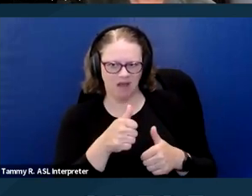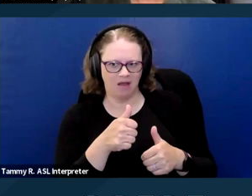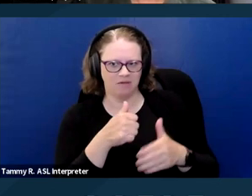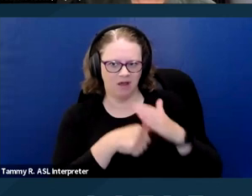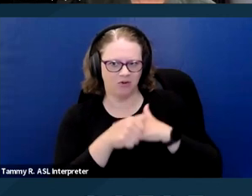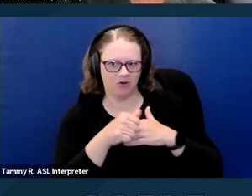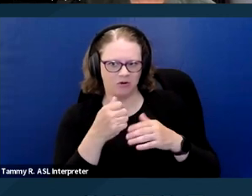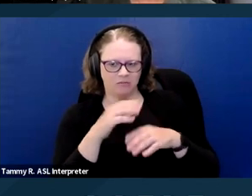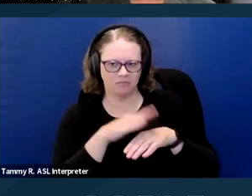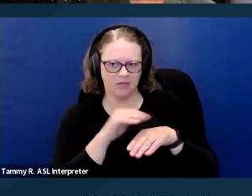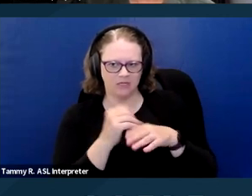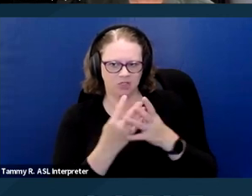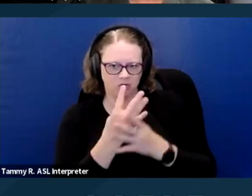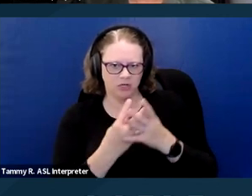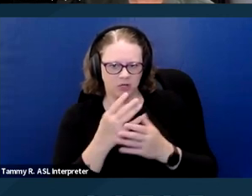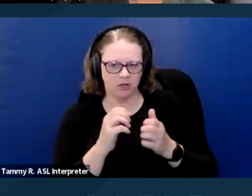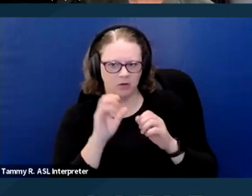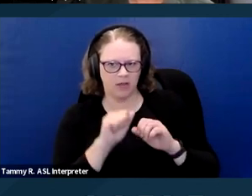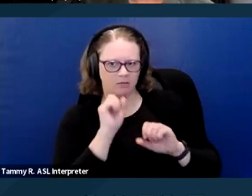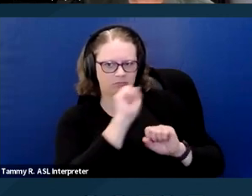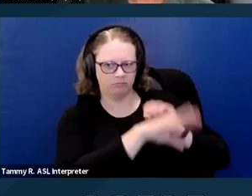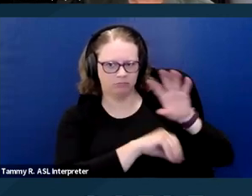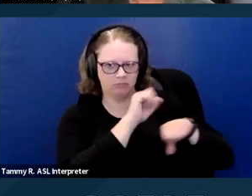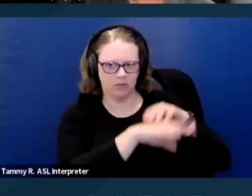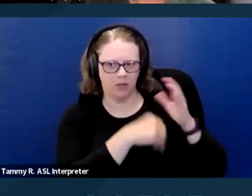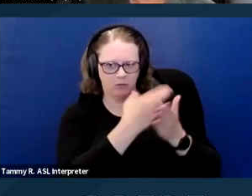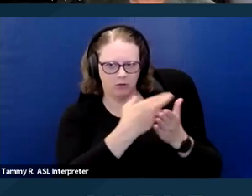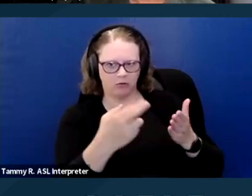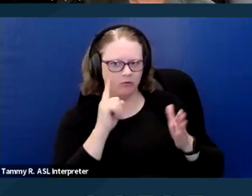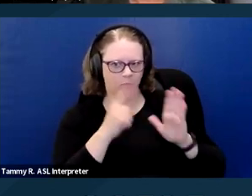You can share resources like the HUD FHEO notice,